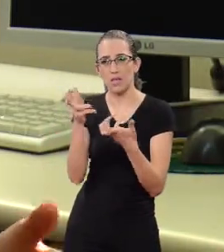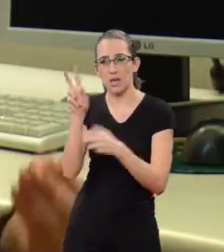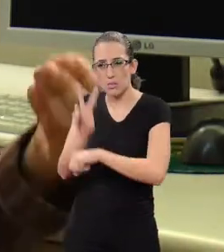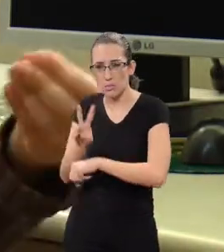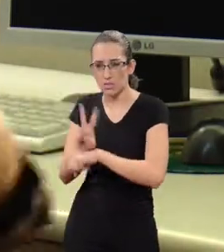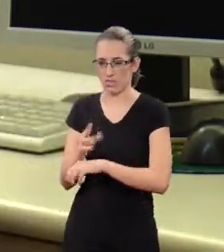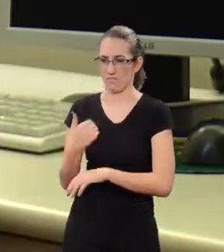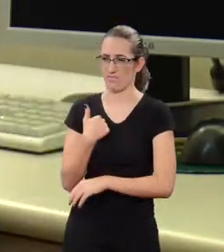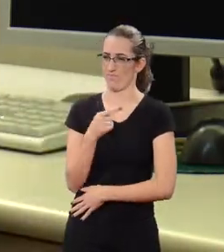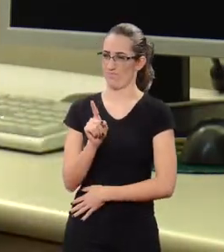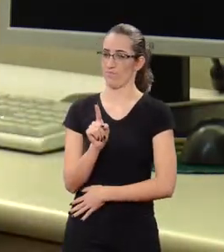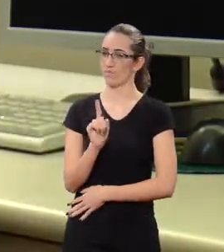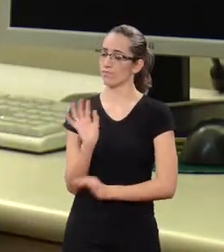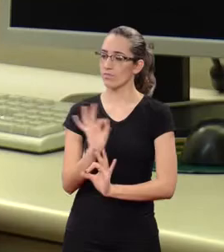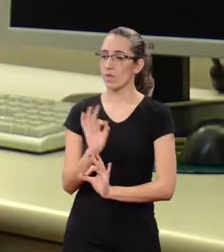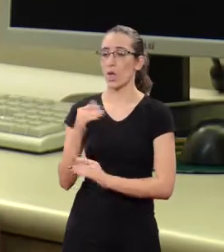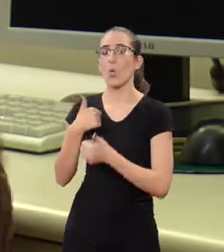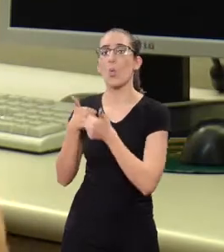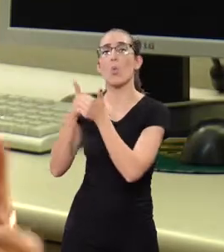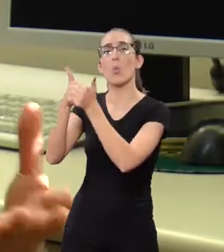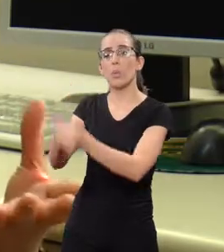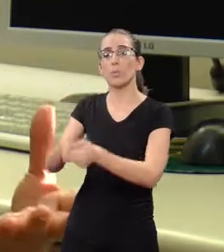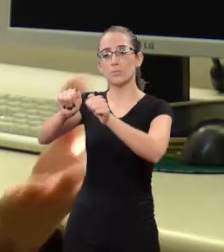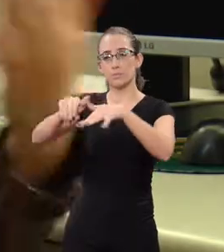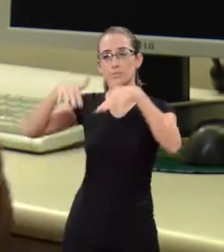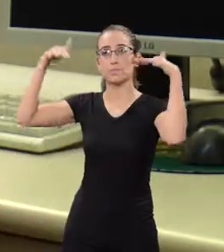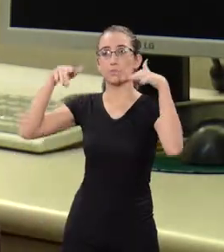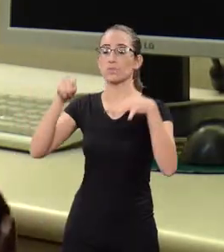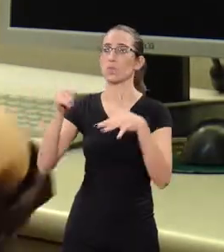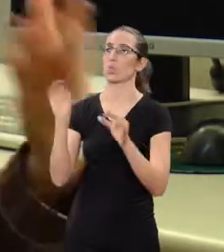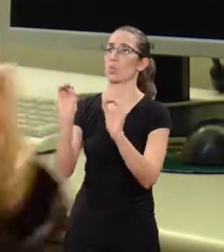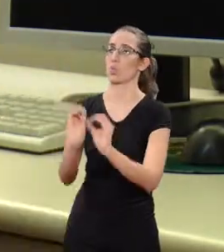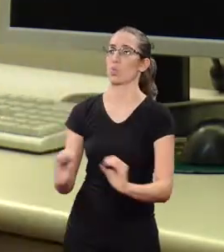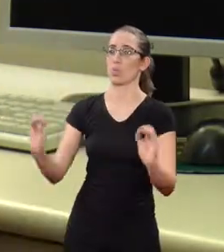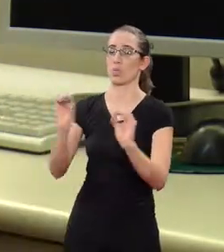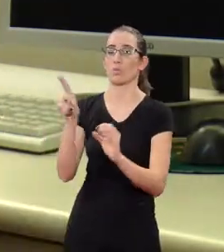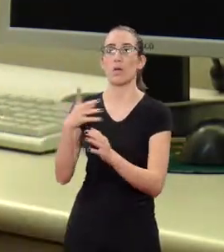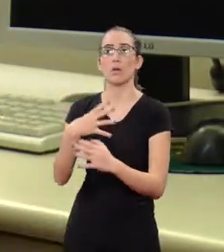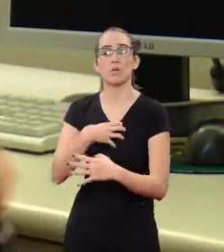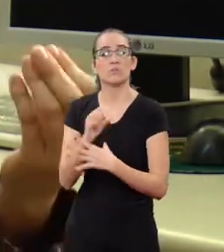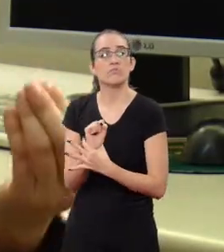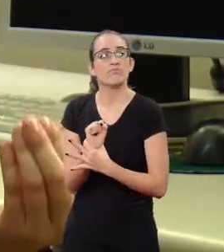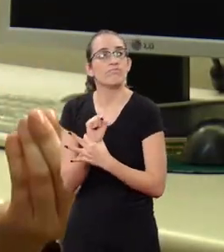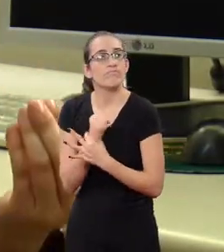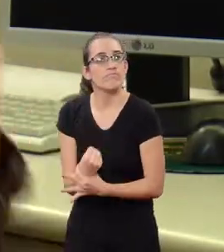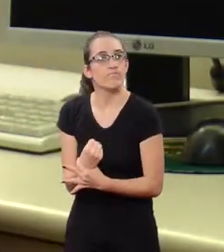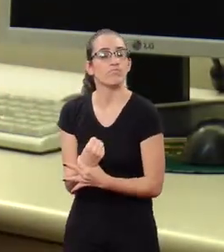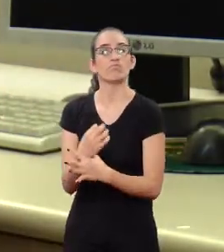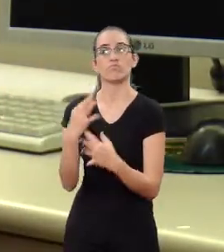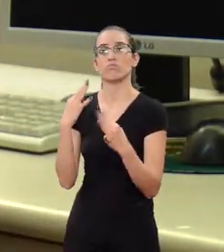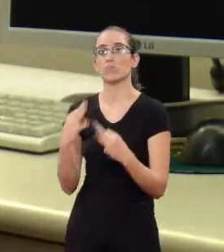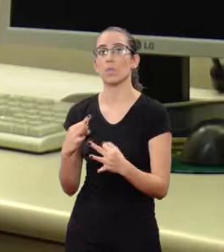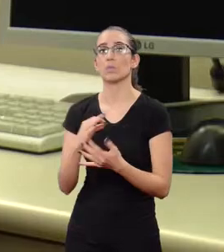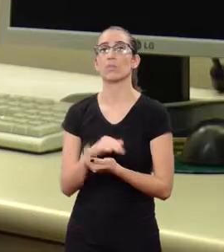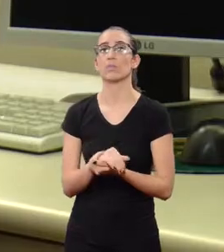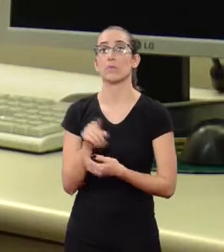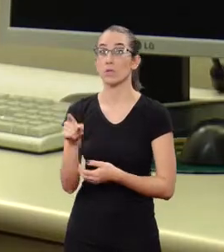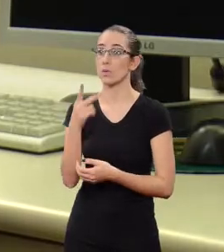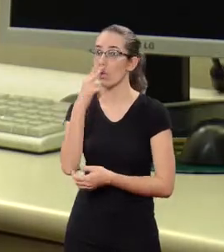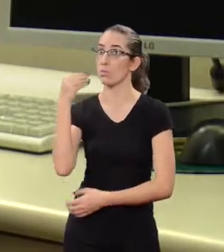I went to the hearing with her and it was gratifying. She felt really safe because of that.